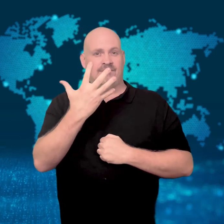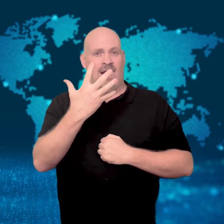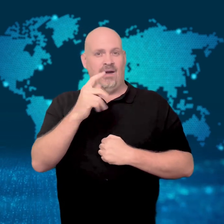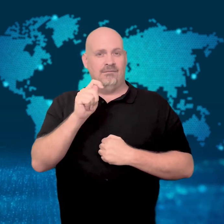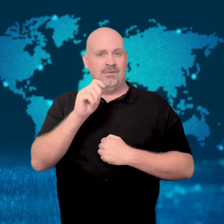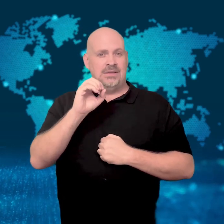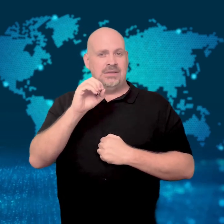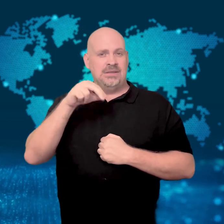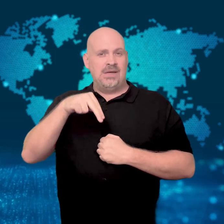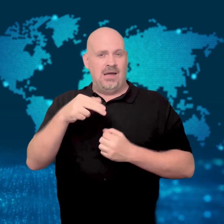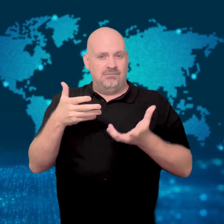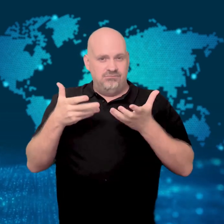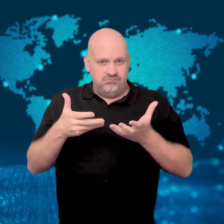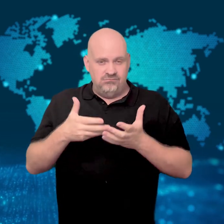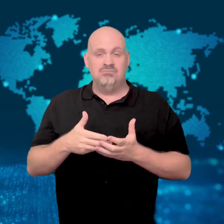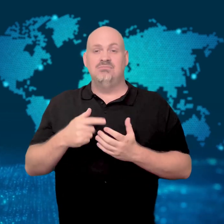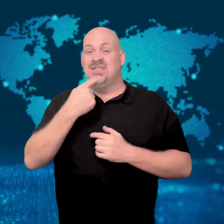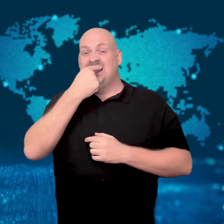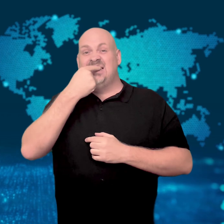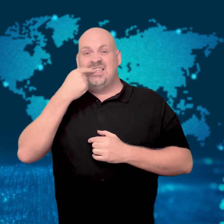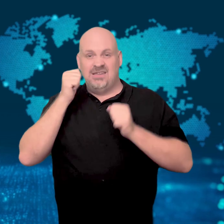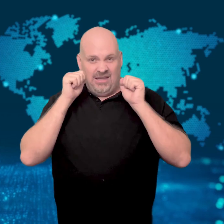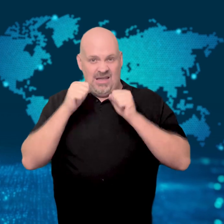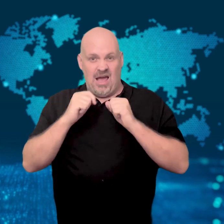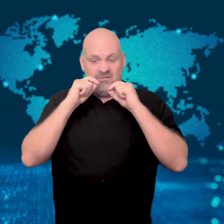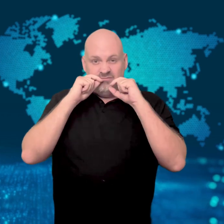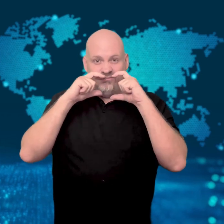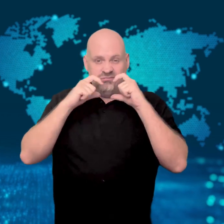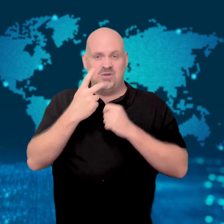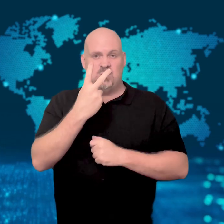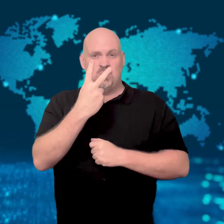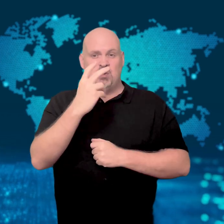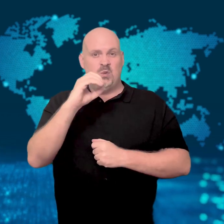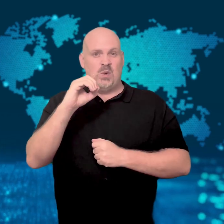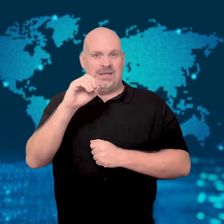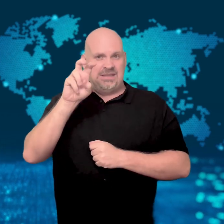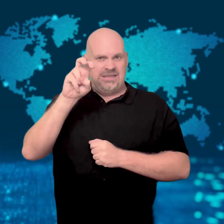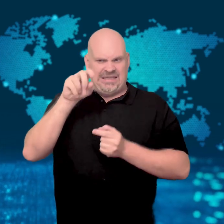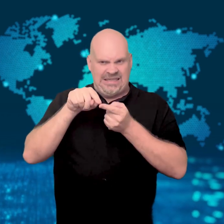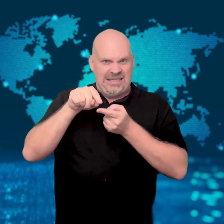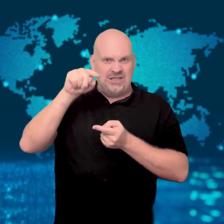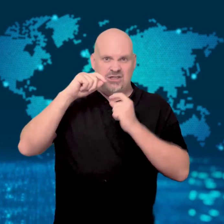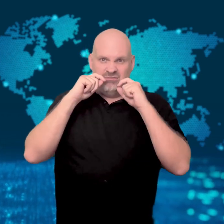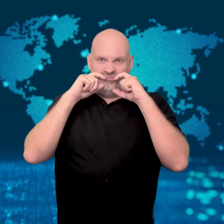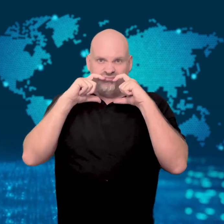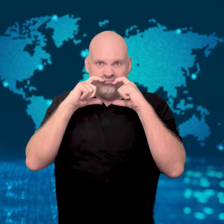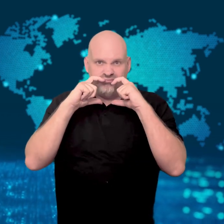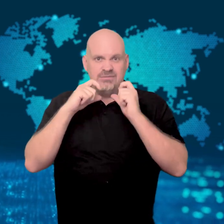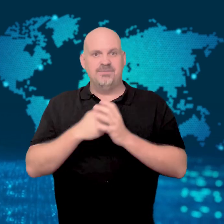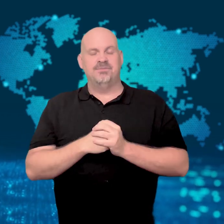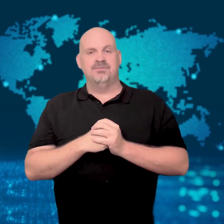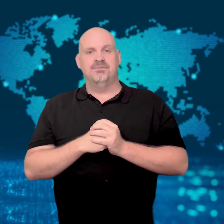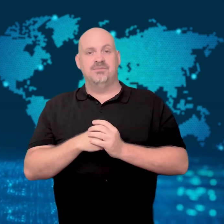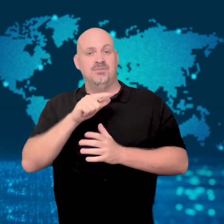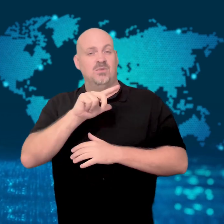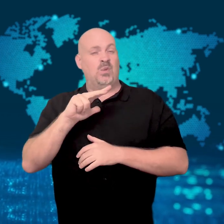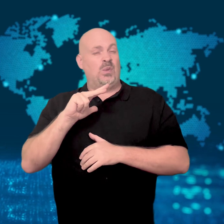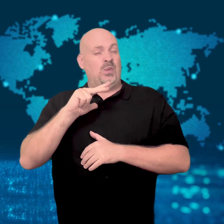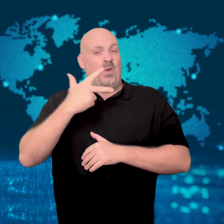Hippos can weigh up to 1.5 tons and their teeth can be up to 20 inches in length.